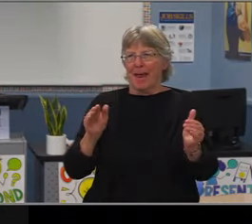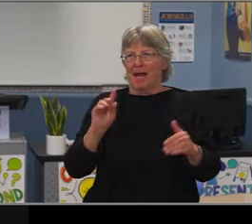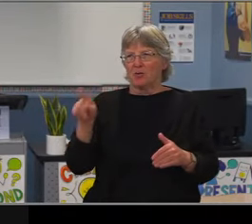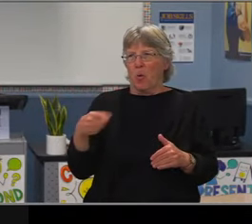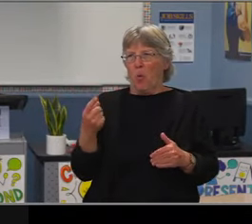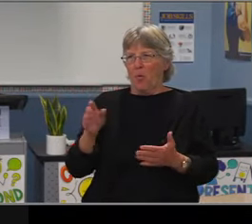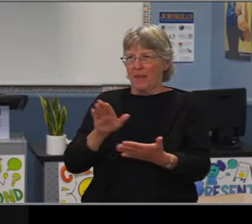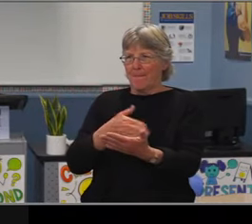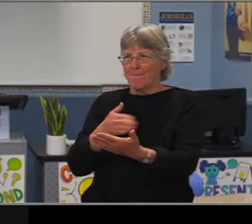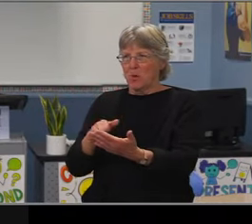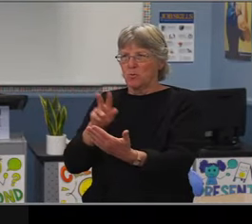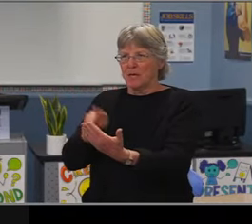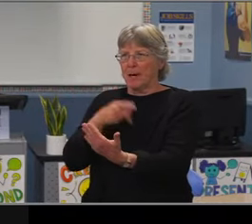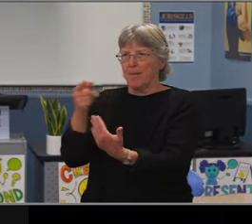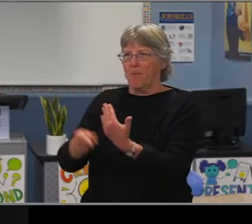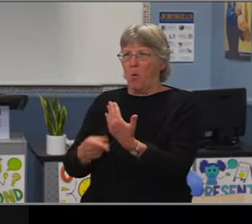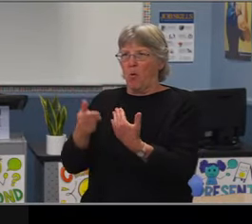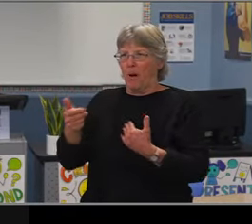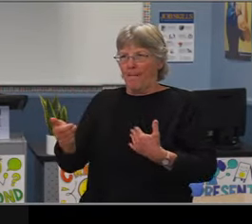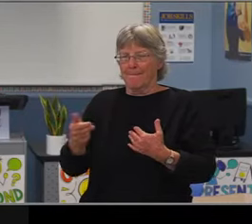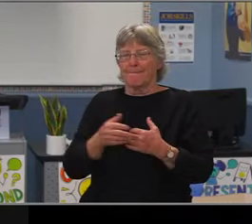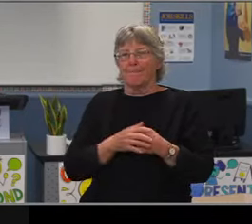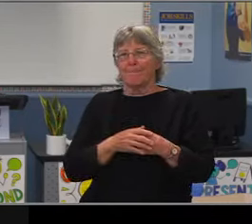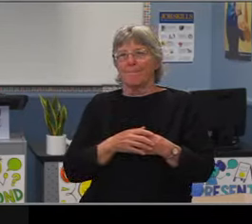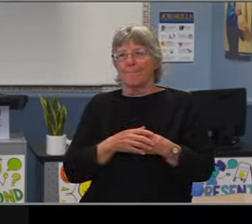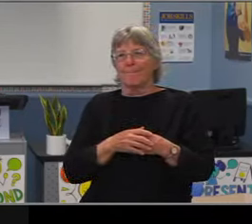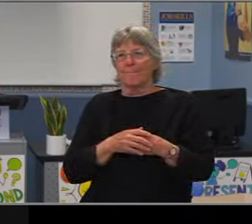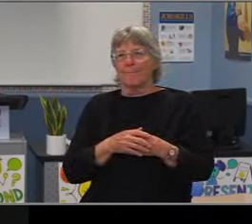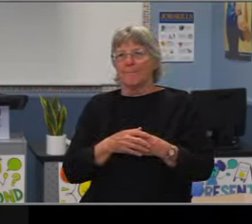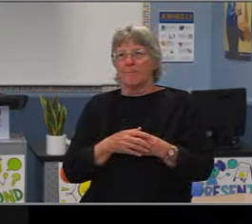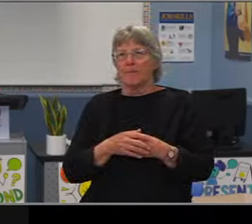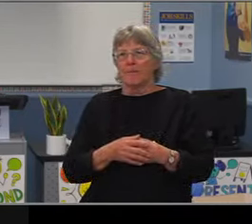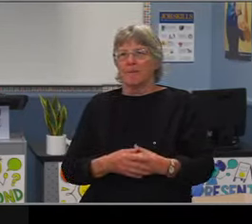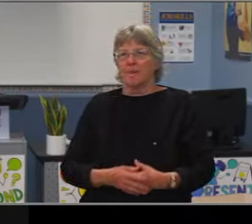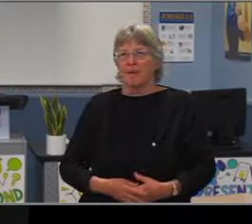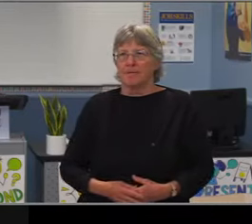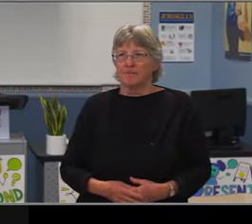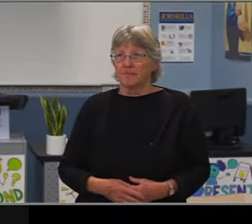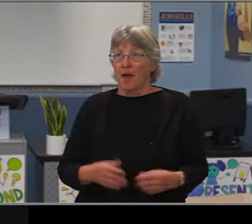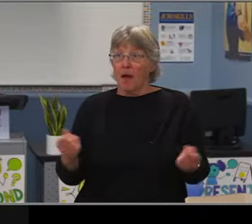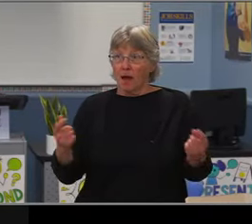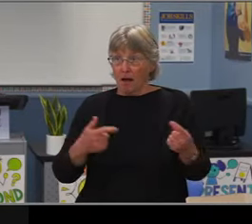Aye Dr. Williams? Aye And I vote, Aye.